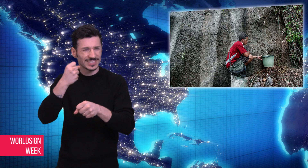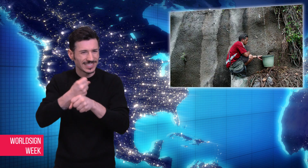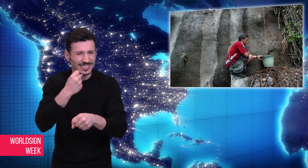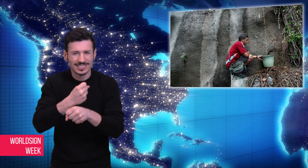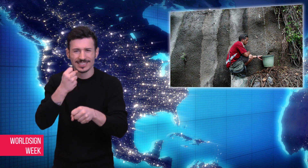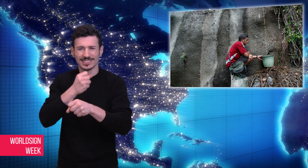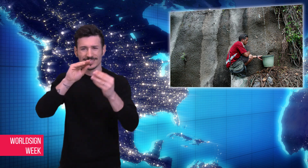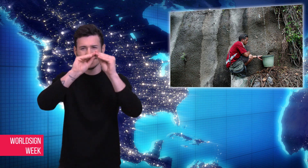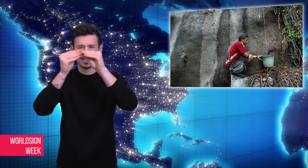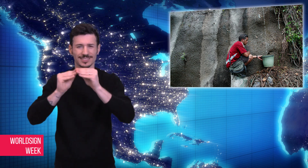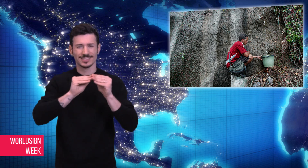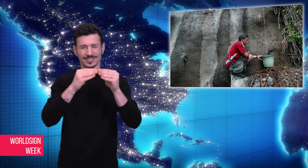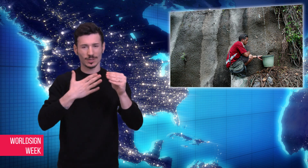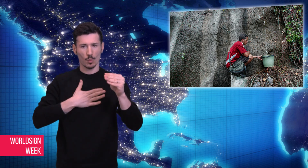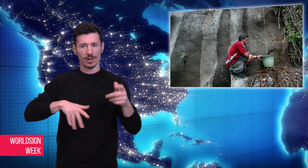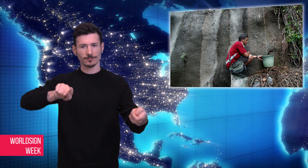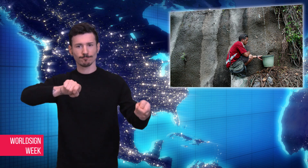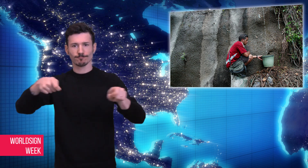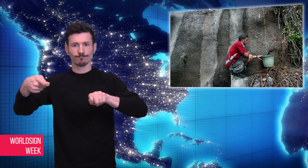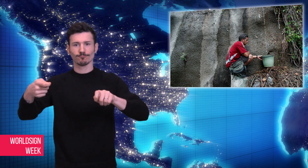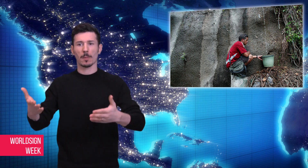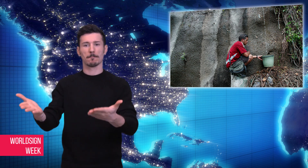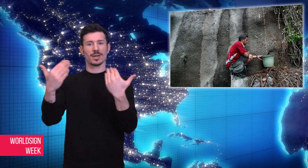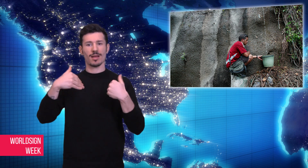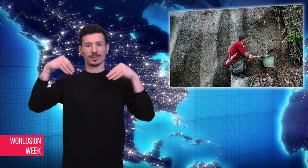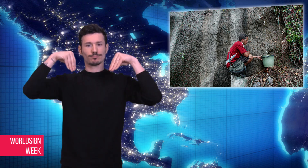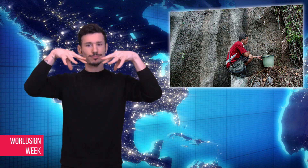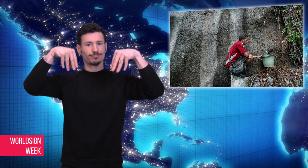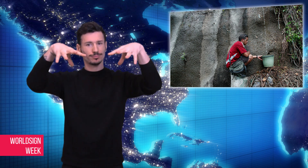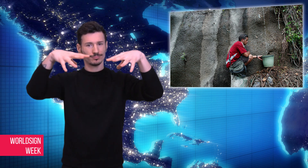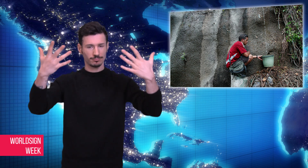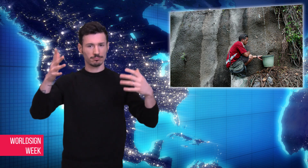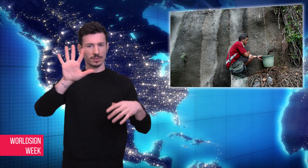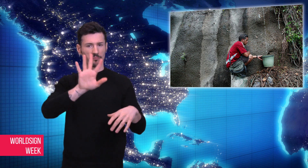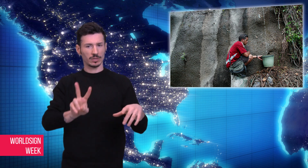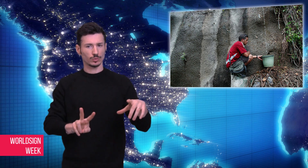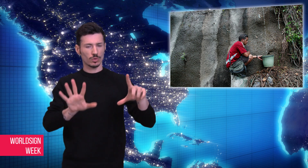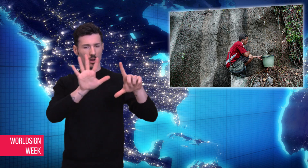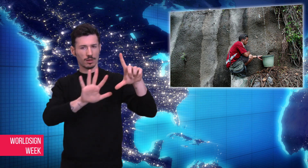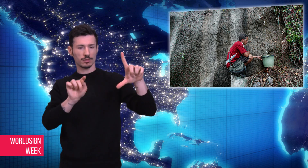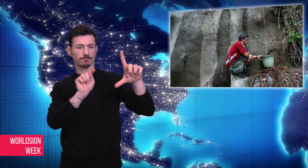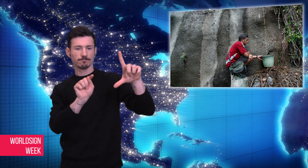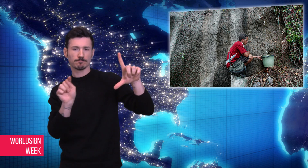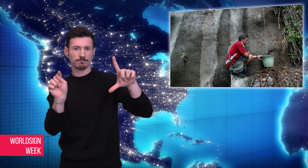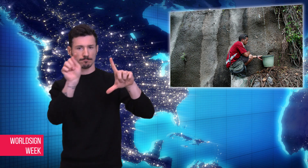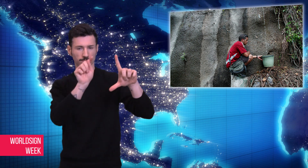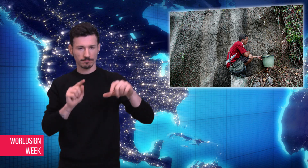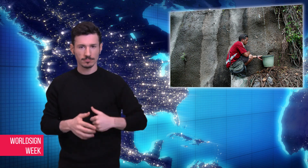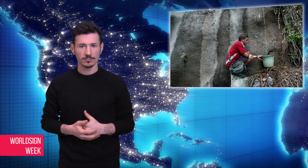since last Thursday. Many workers tried hard to bring the